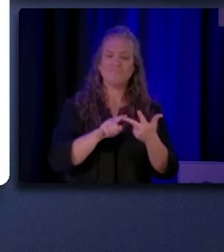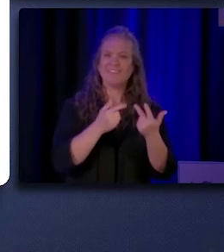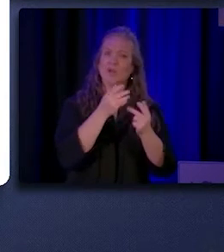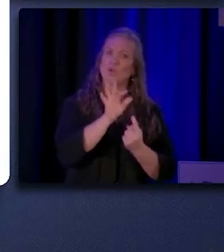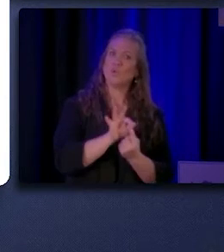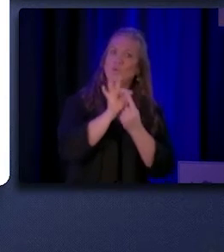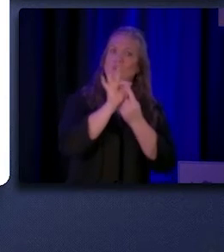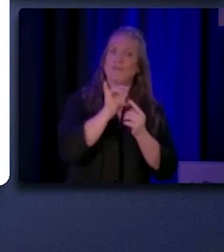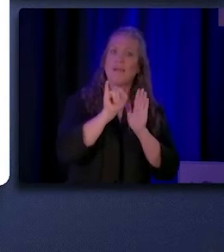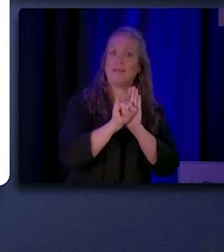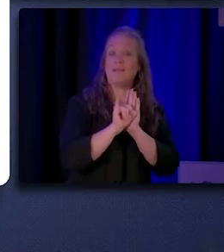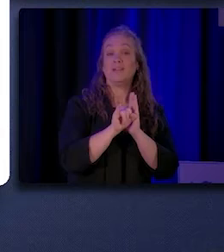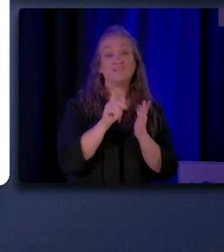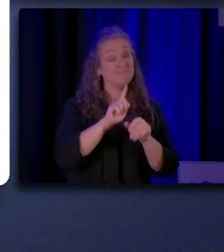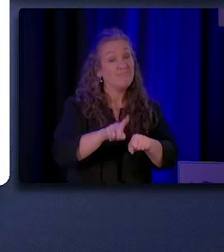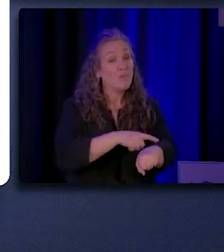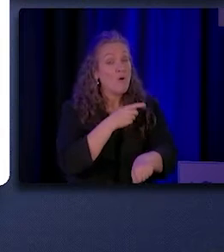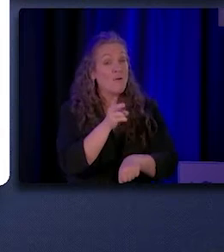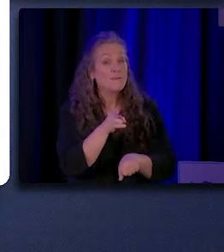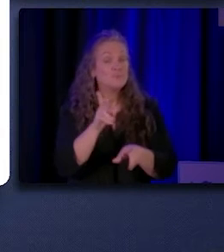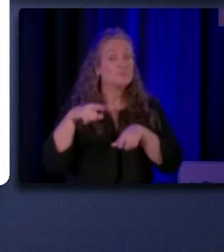of serving California's diverse communities.